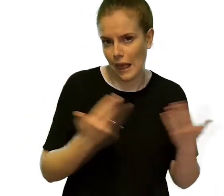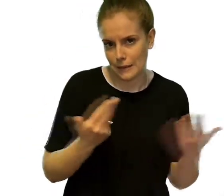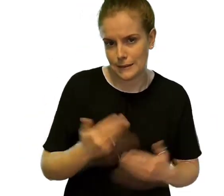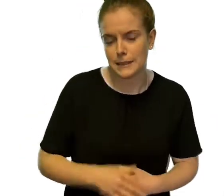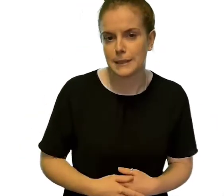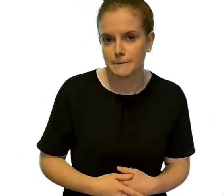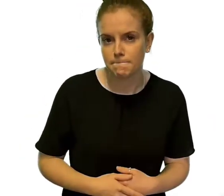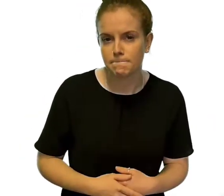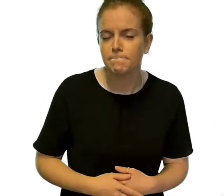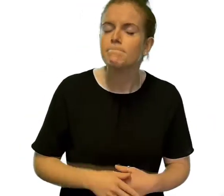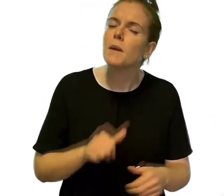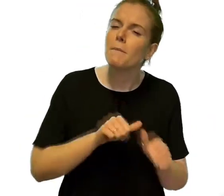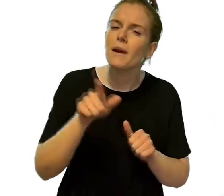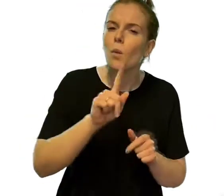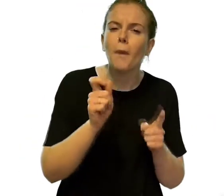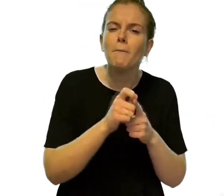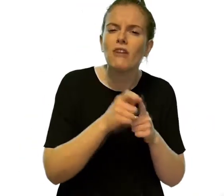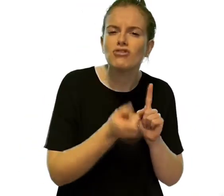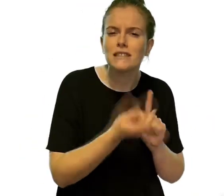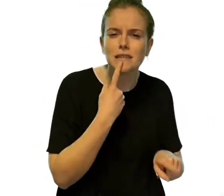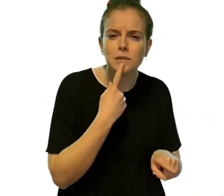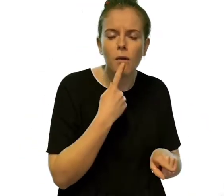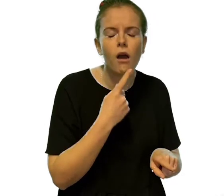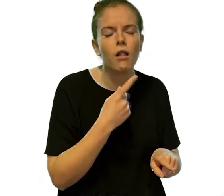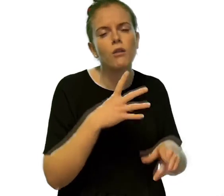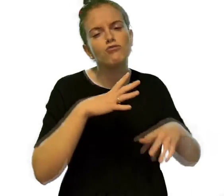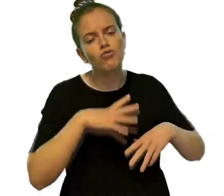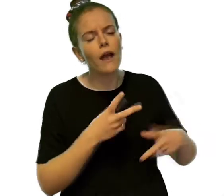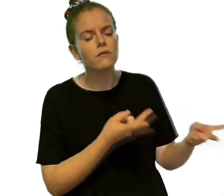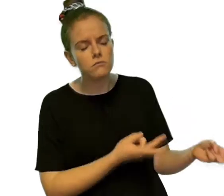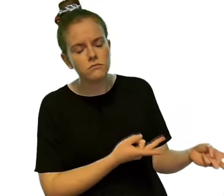Take Paracetamol and rest, you should feel better,